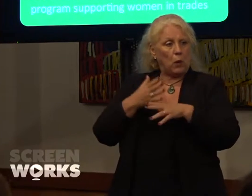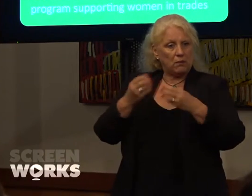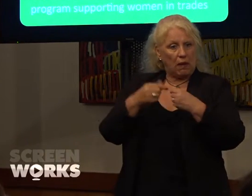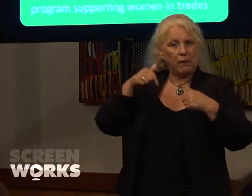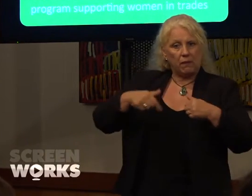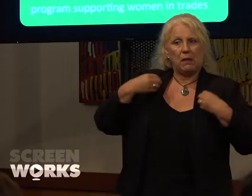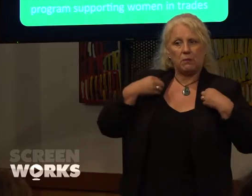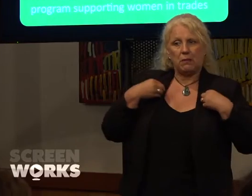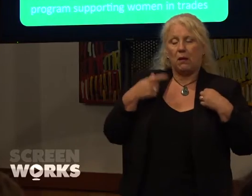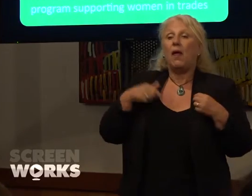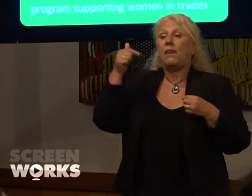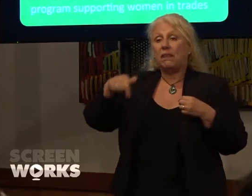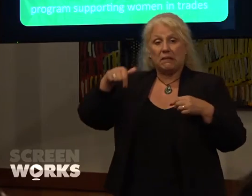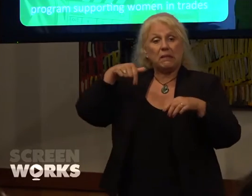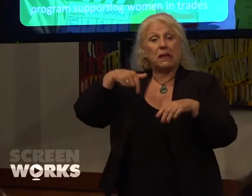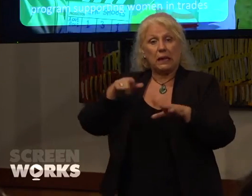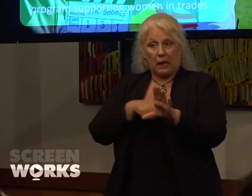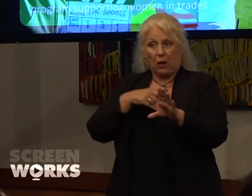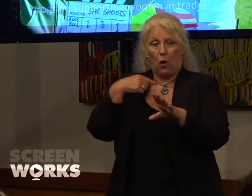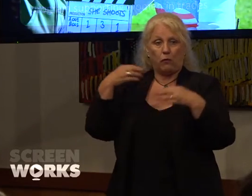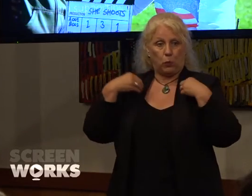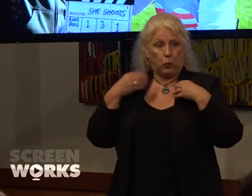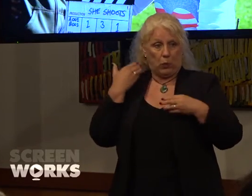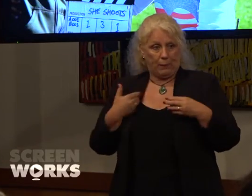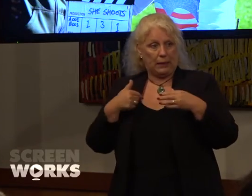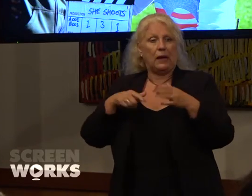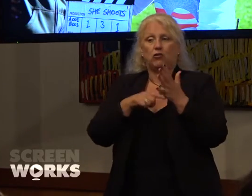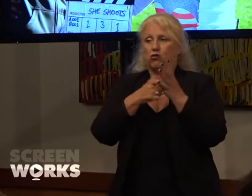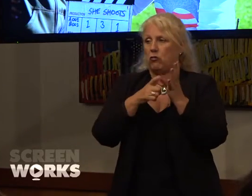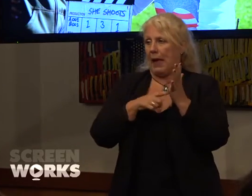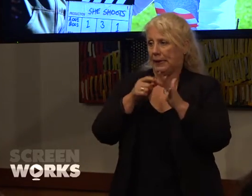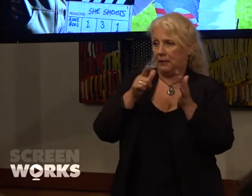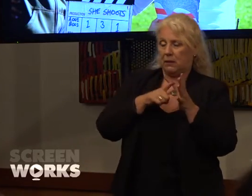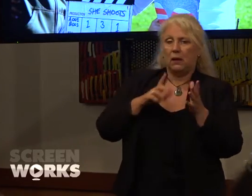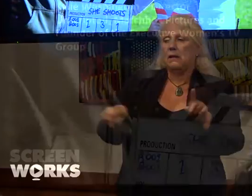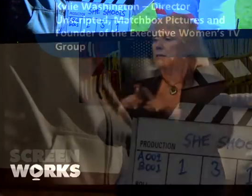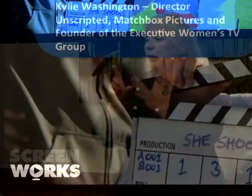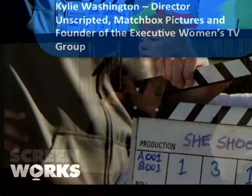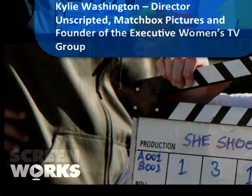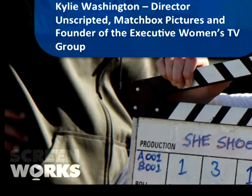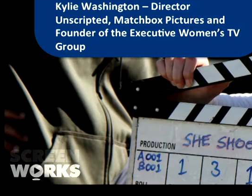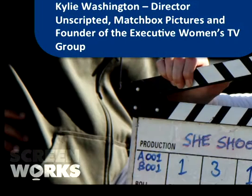the year of women and trades. Around the same time we got a call from Kylie Washington at Matchbox pictures,